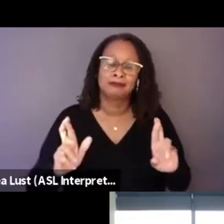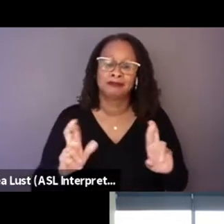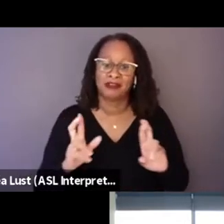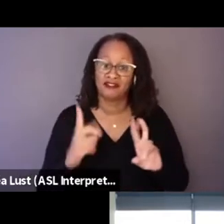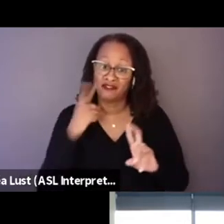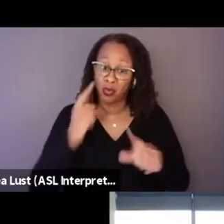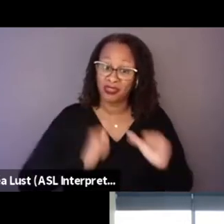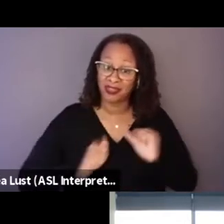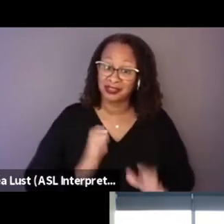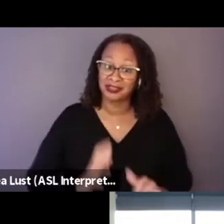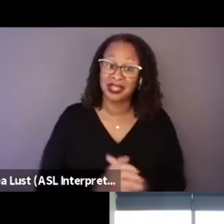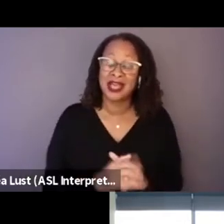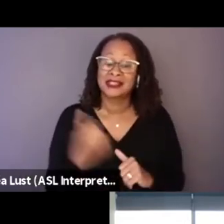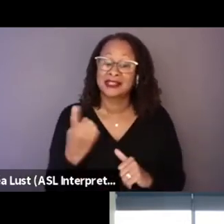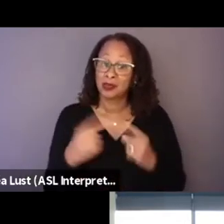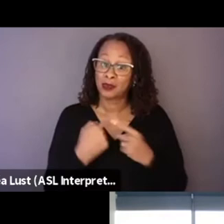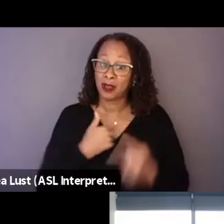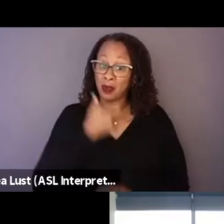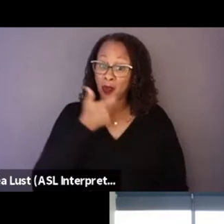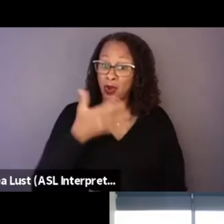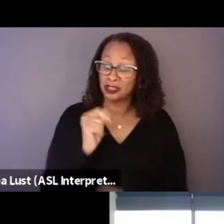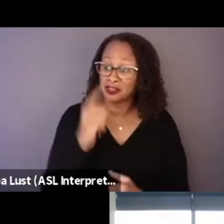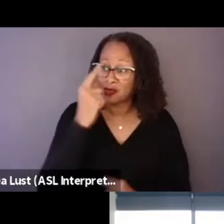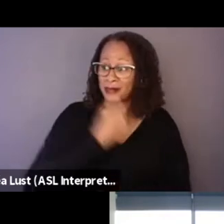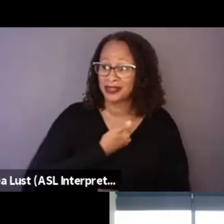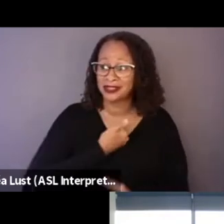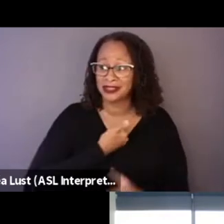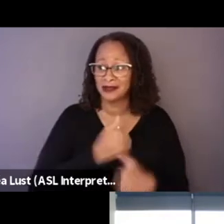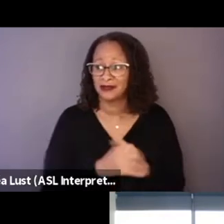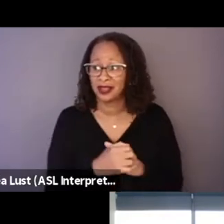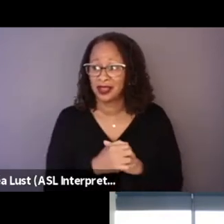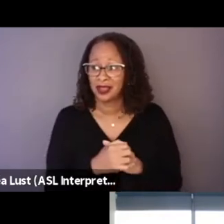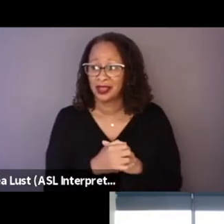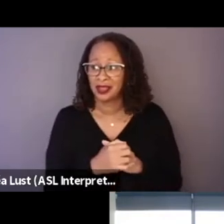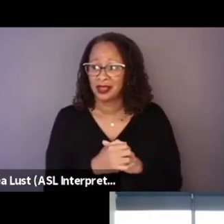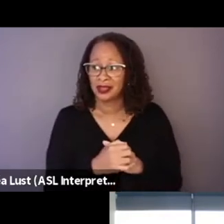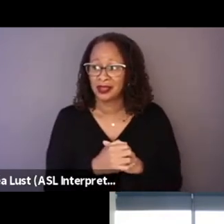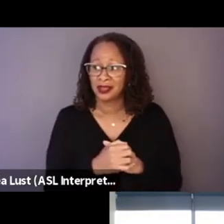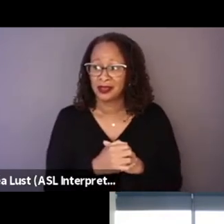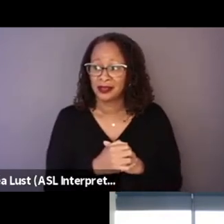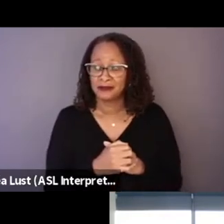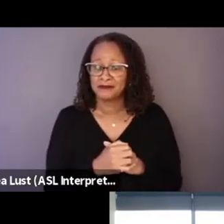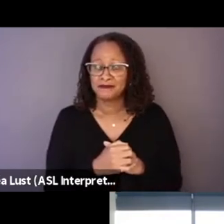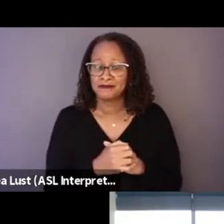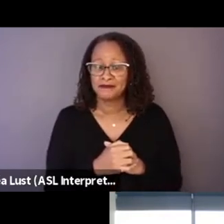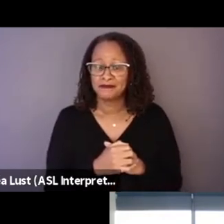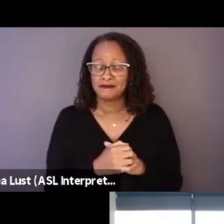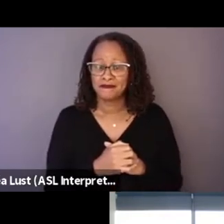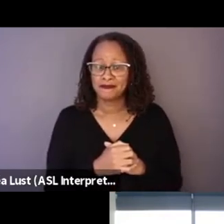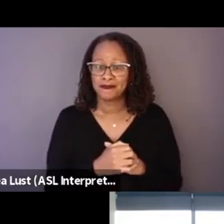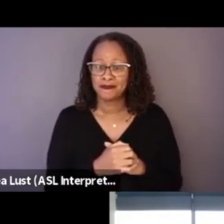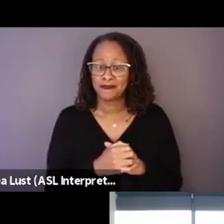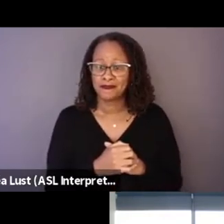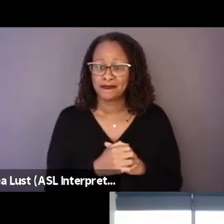when I watch it that to me, is it's probably bad for me to say it myself,